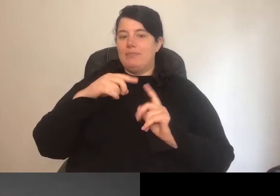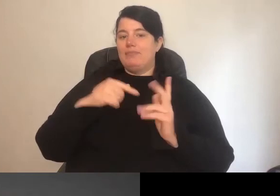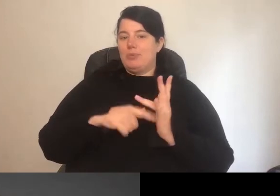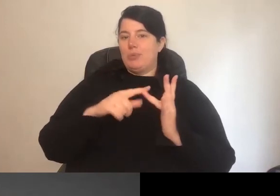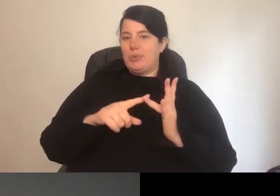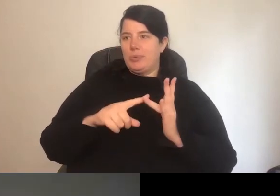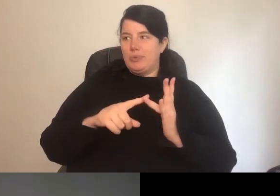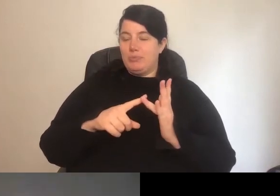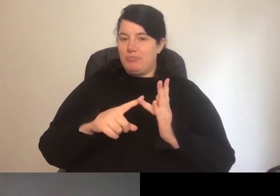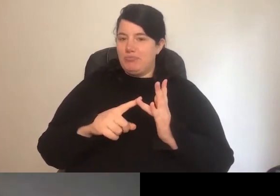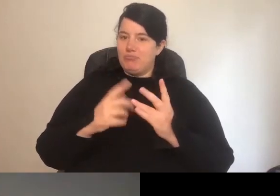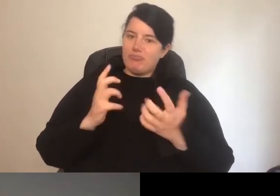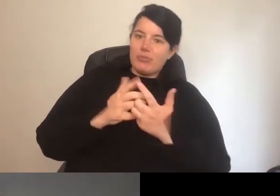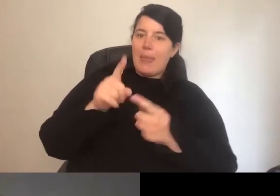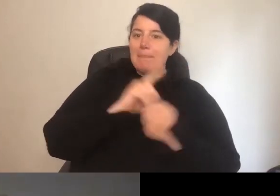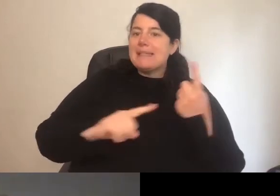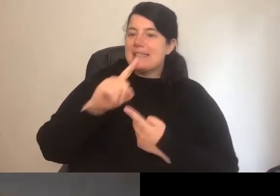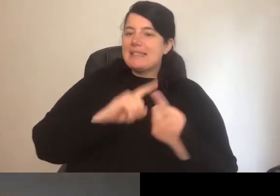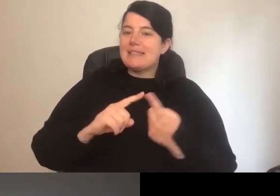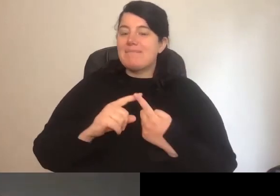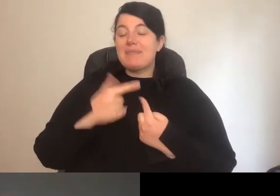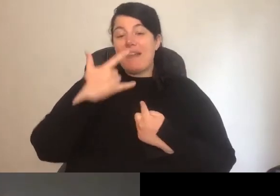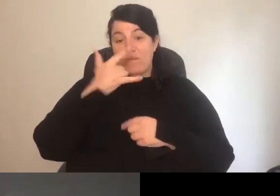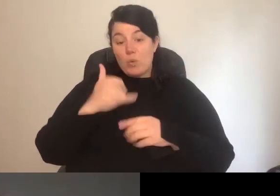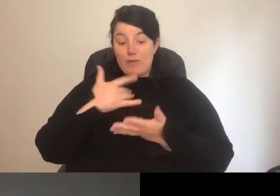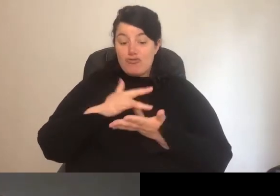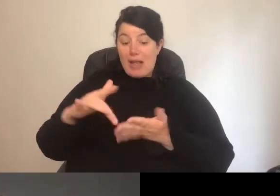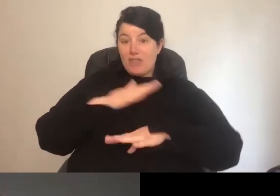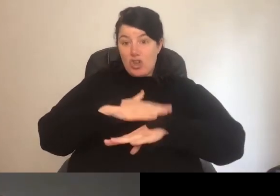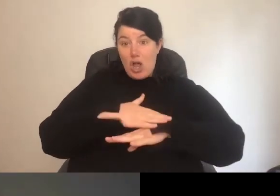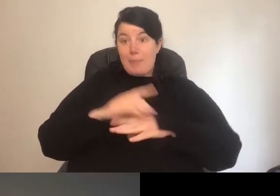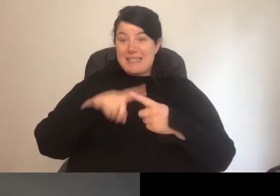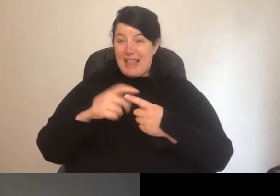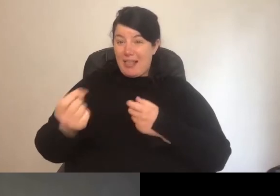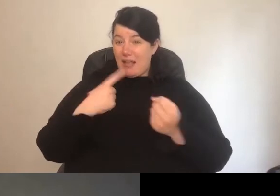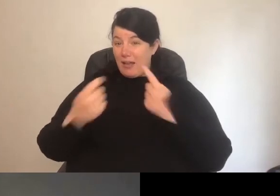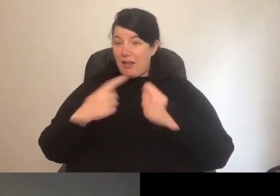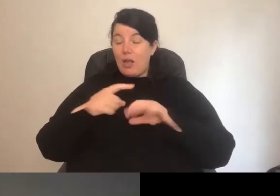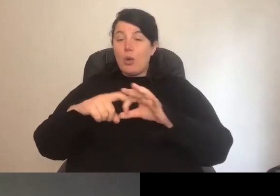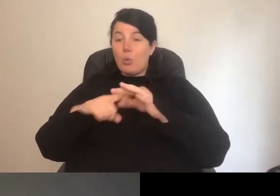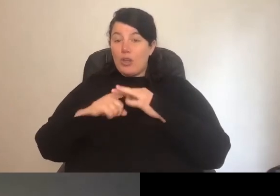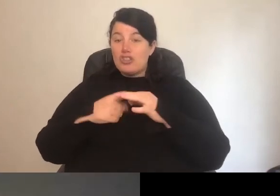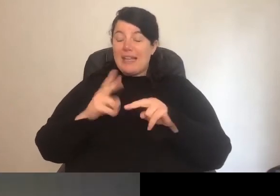So thank you all so much for joining us. Unfortunately we've run out of time but there's still some questions coming through. If it's a burning question and you